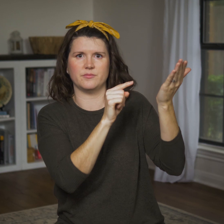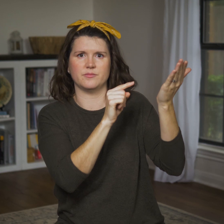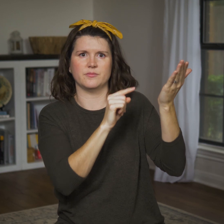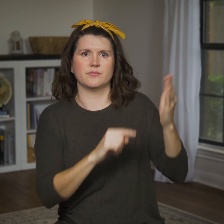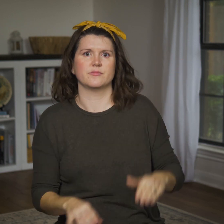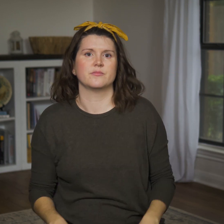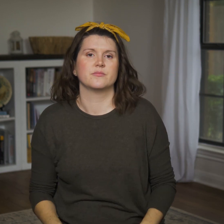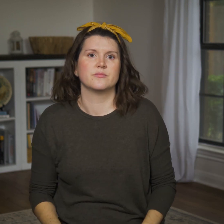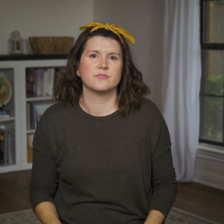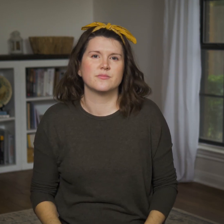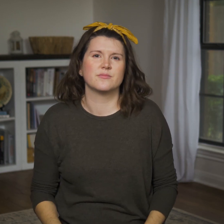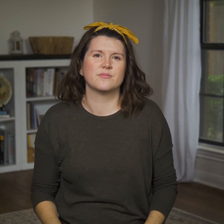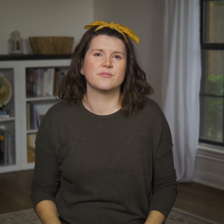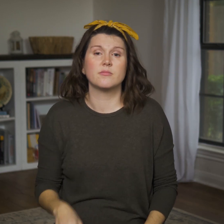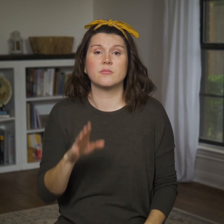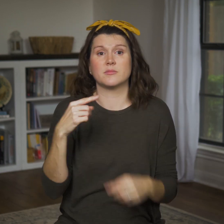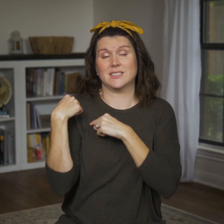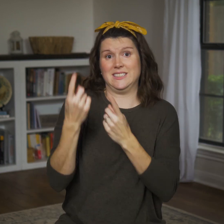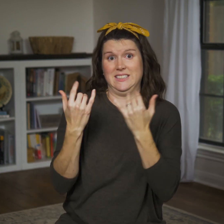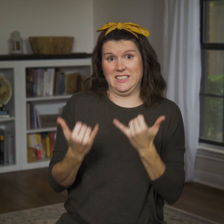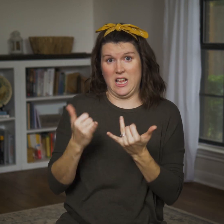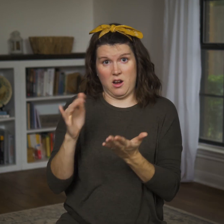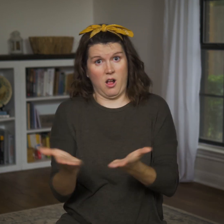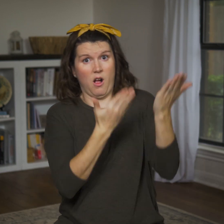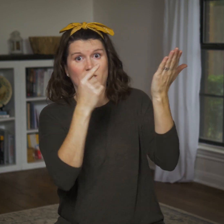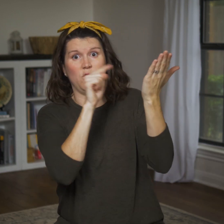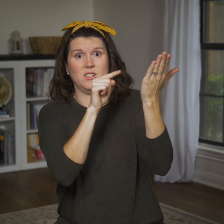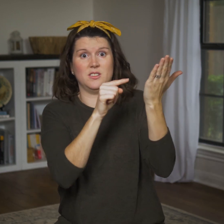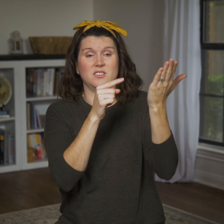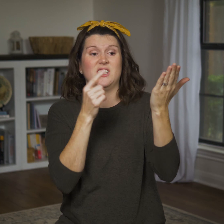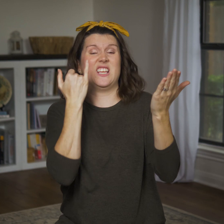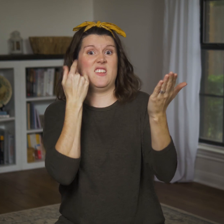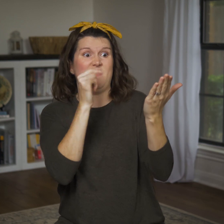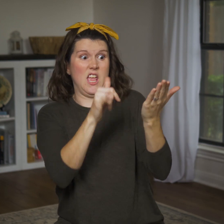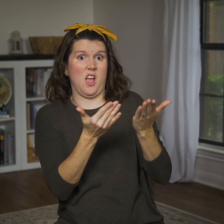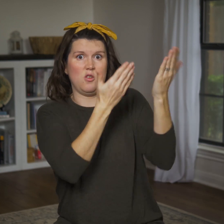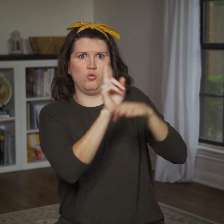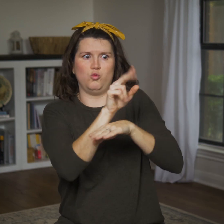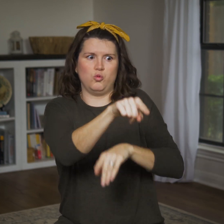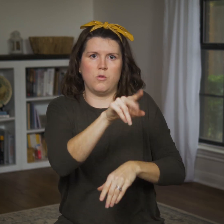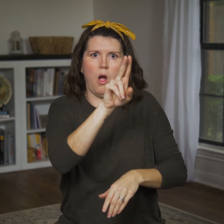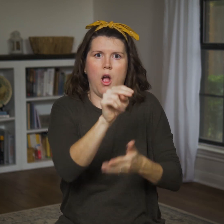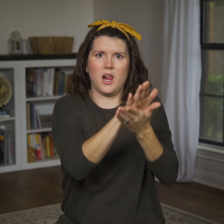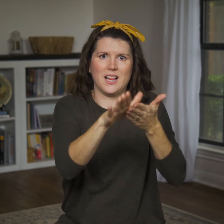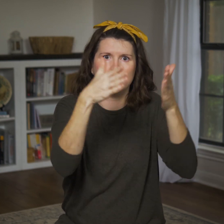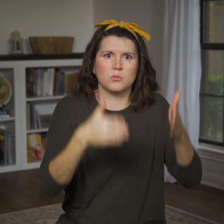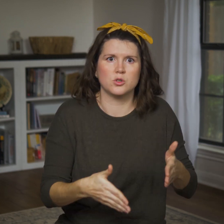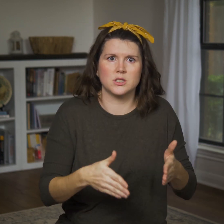And since having that offering come into contact with an unclean person